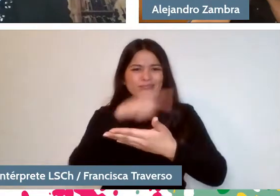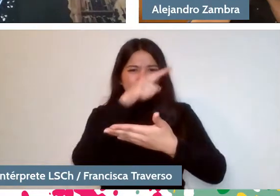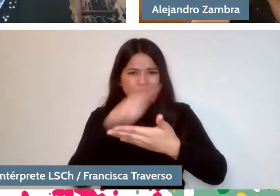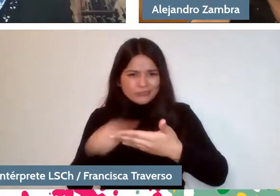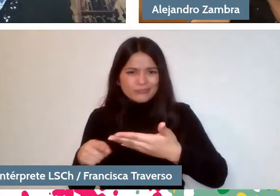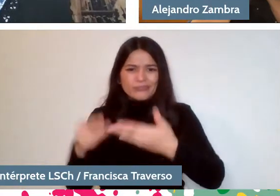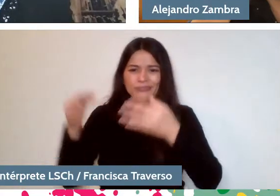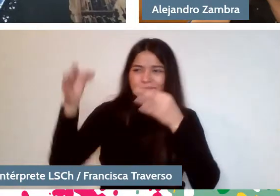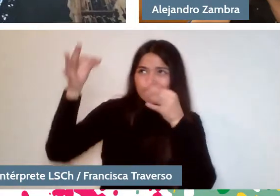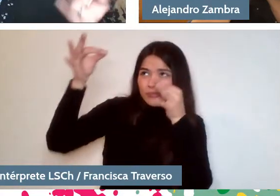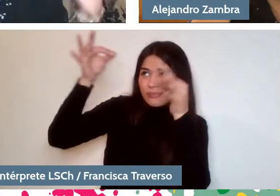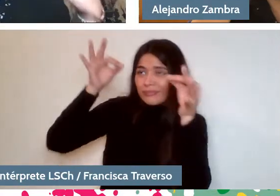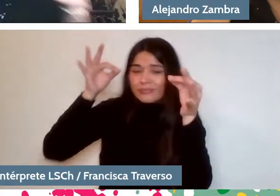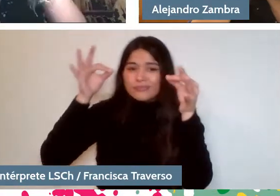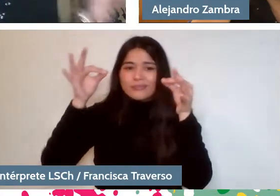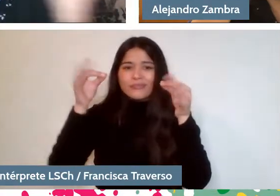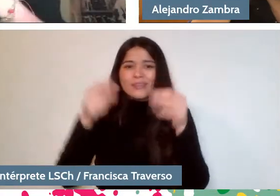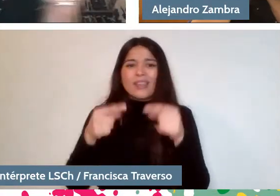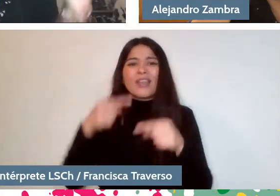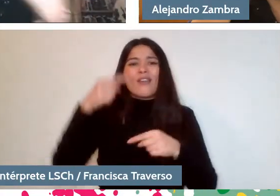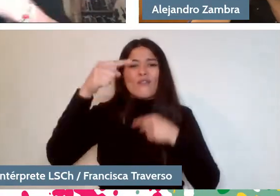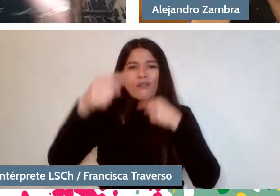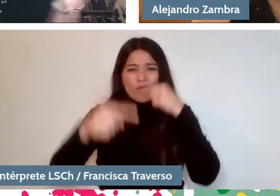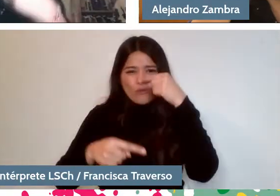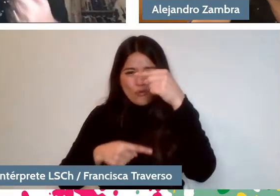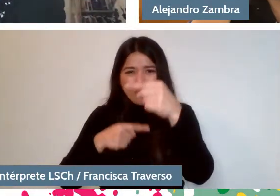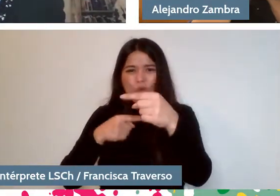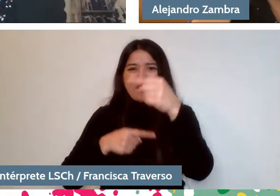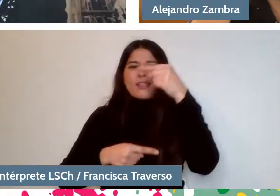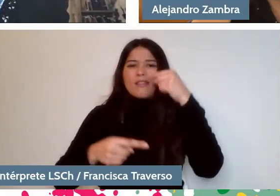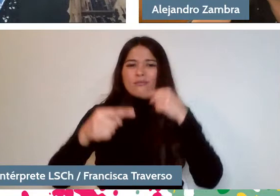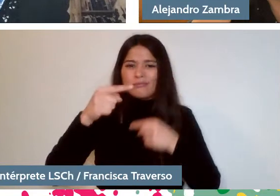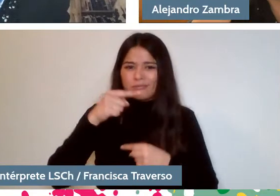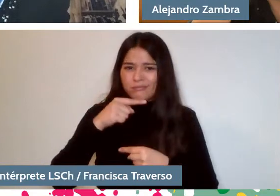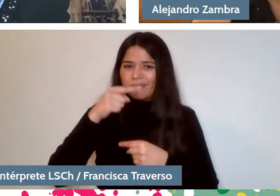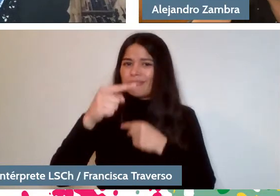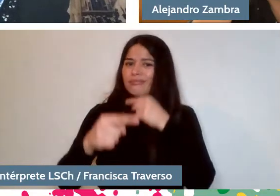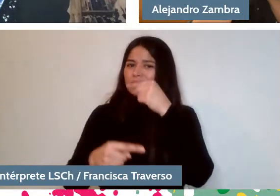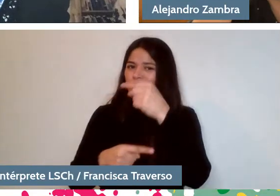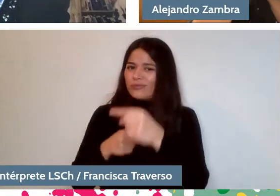That turn that goes back and that is like giving something a turn again.